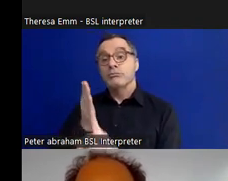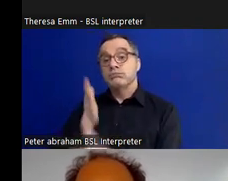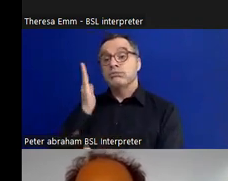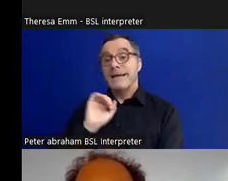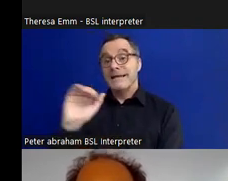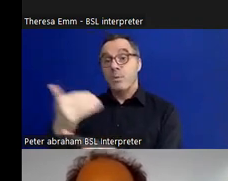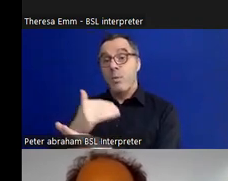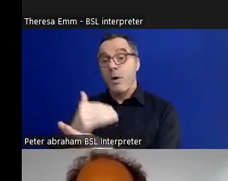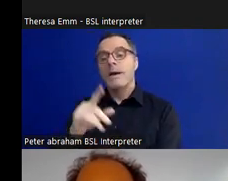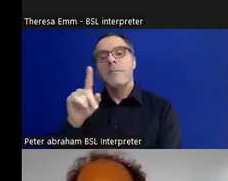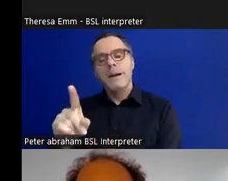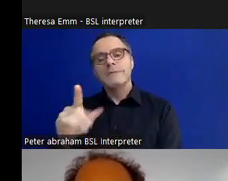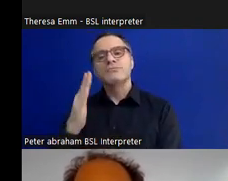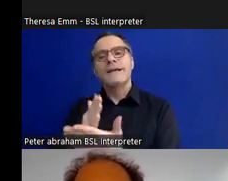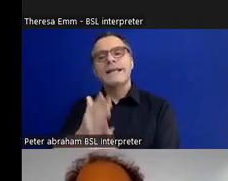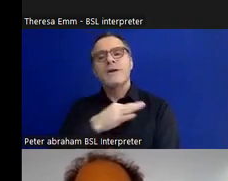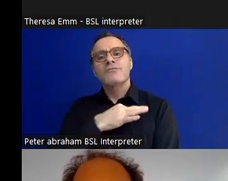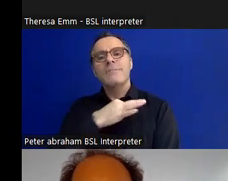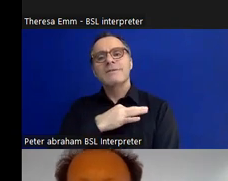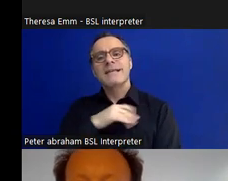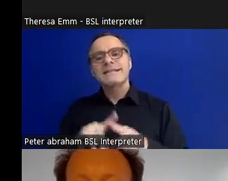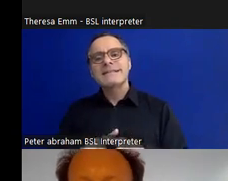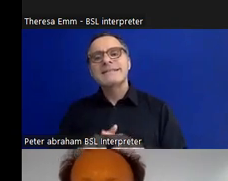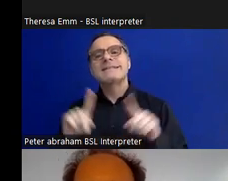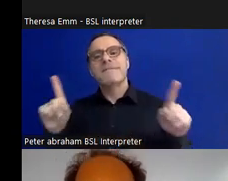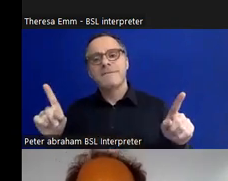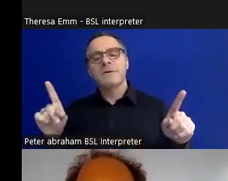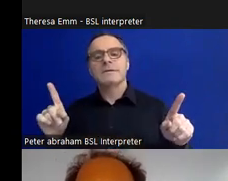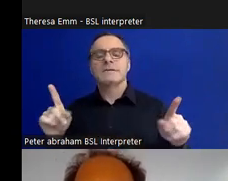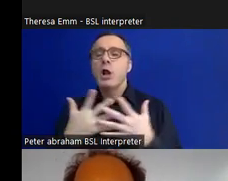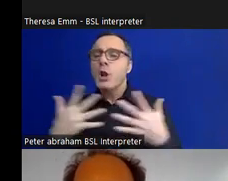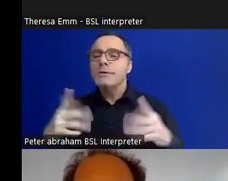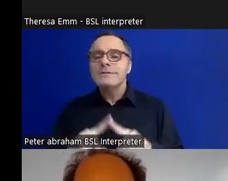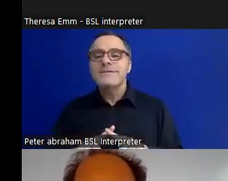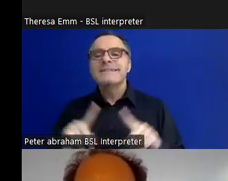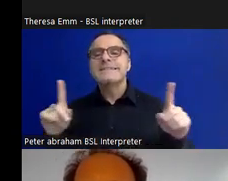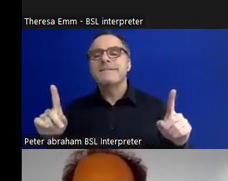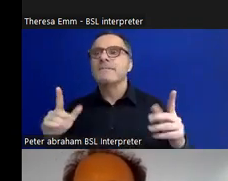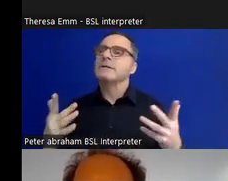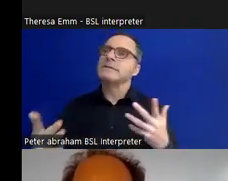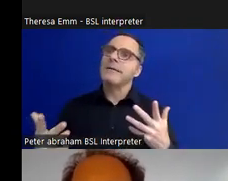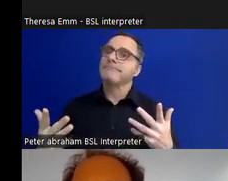we just felt it was really representative of lots of the different campaigns or events